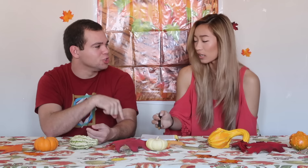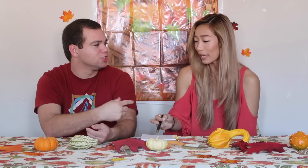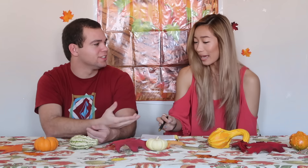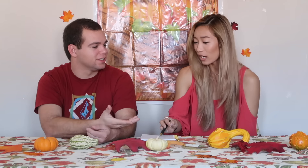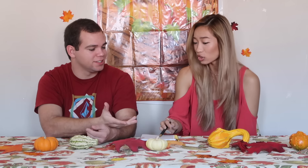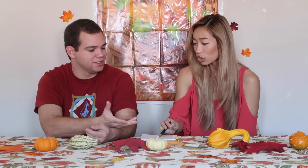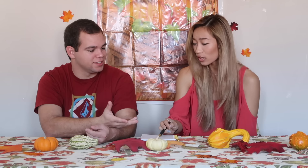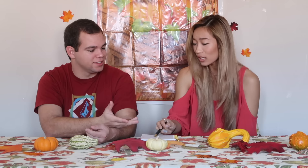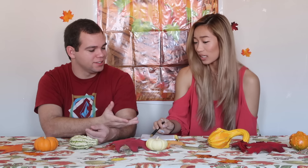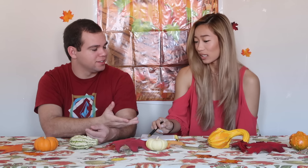It's Turkey Yeah, Turkey!